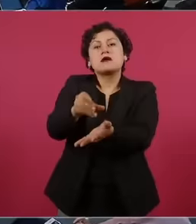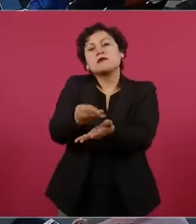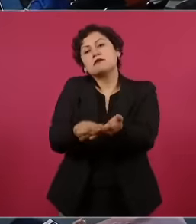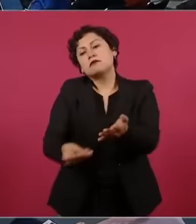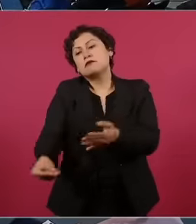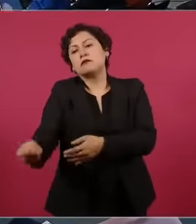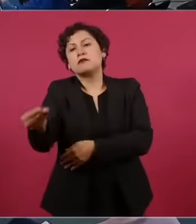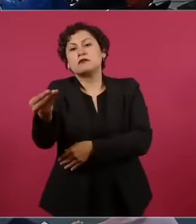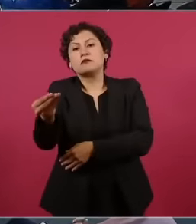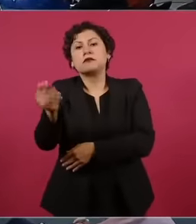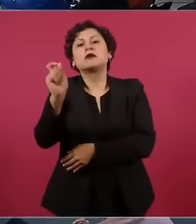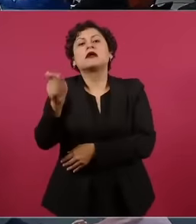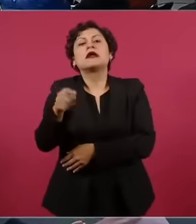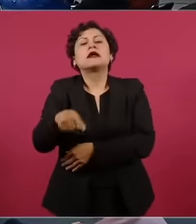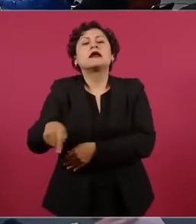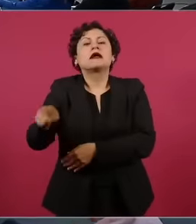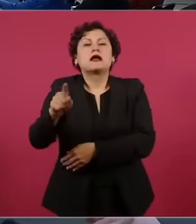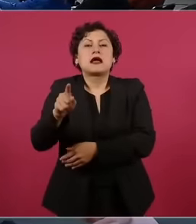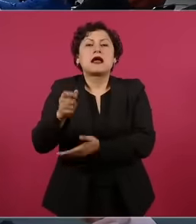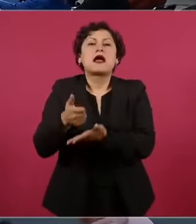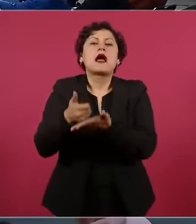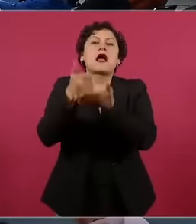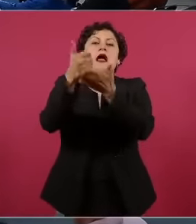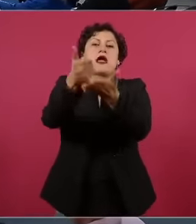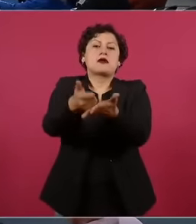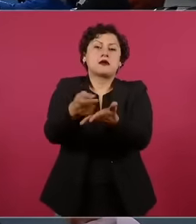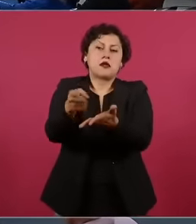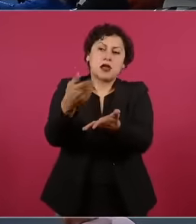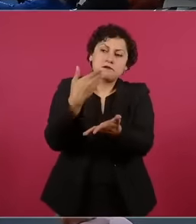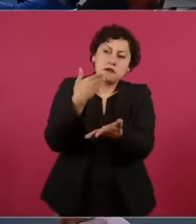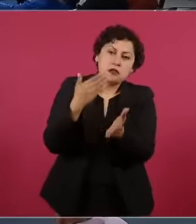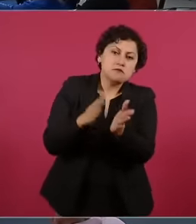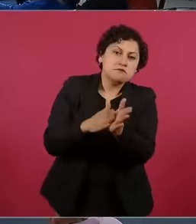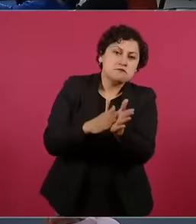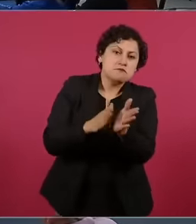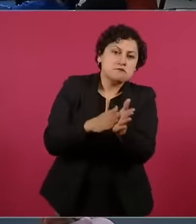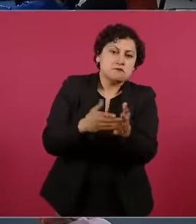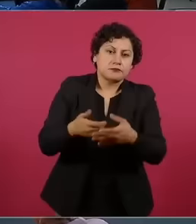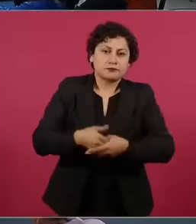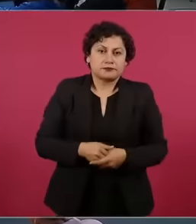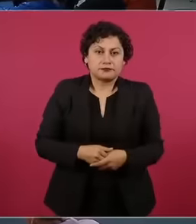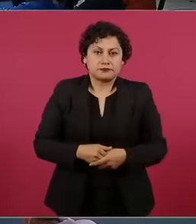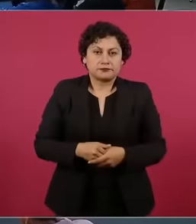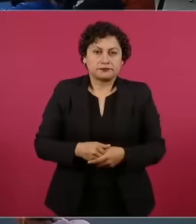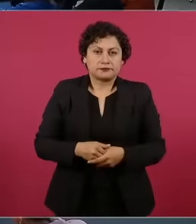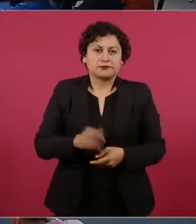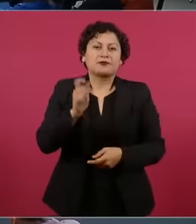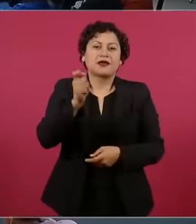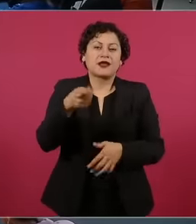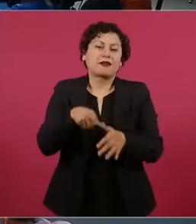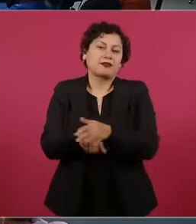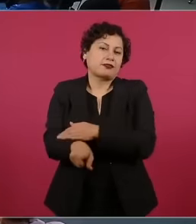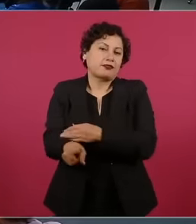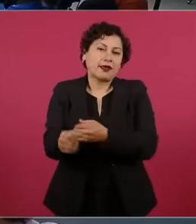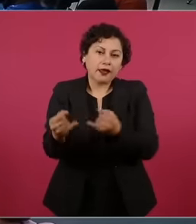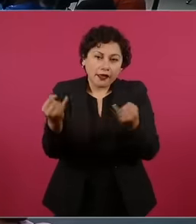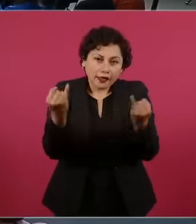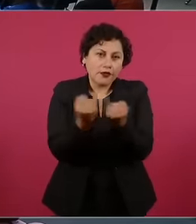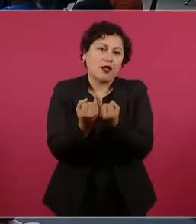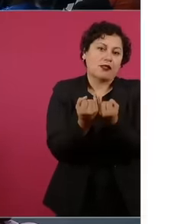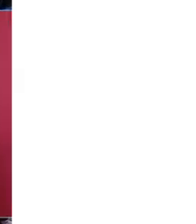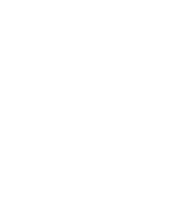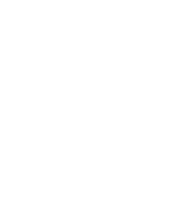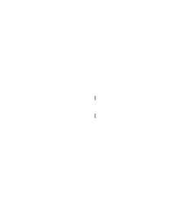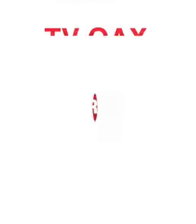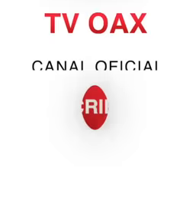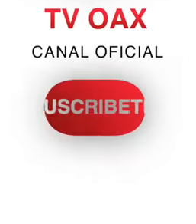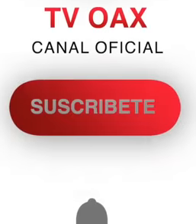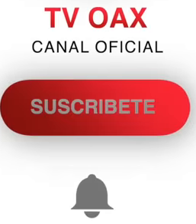reward a bribe a money but that's